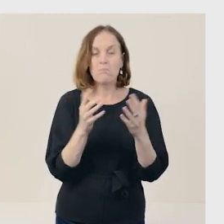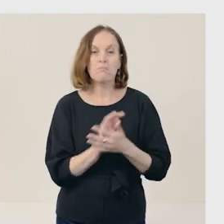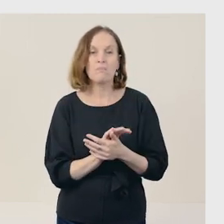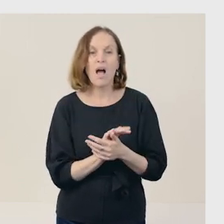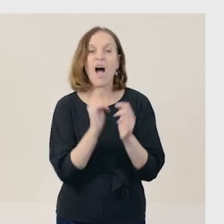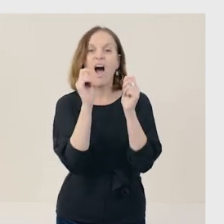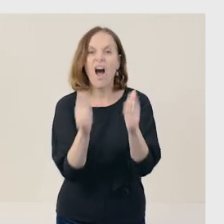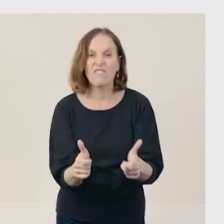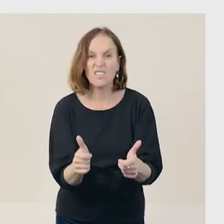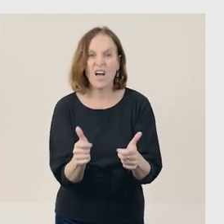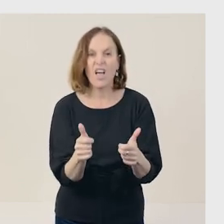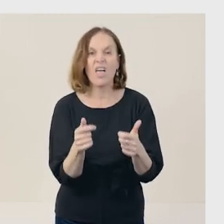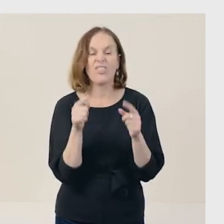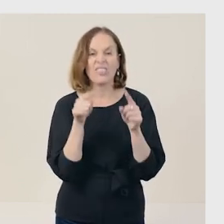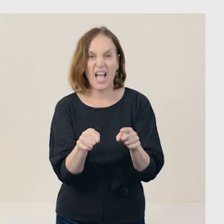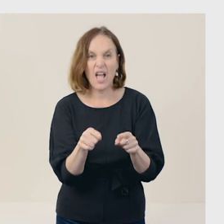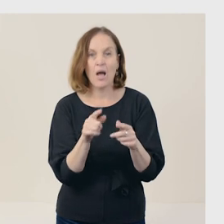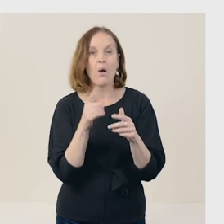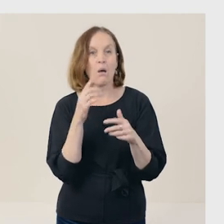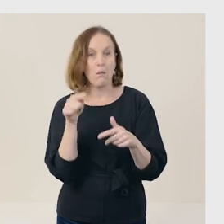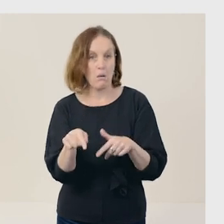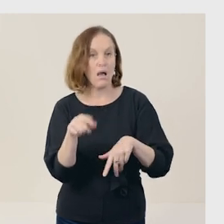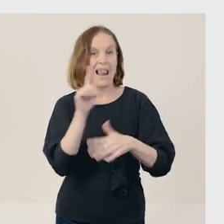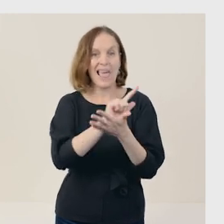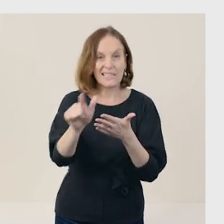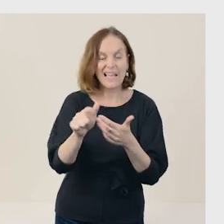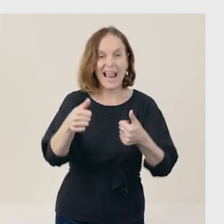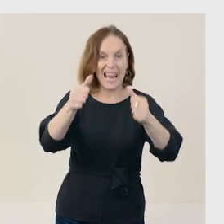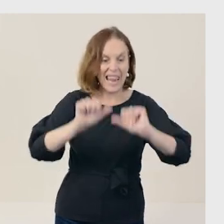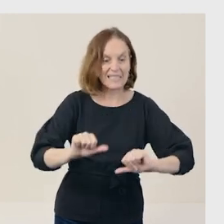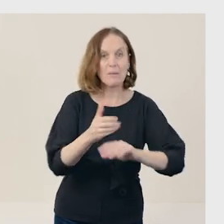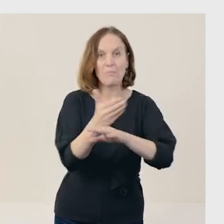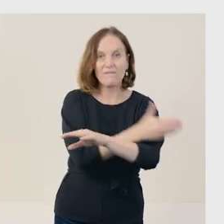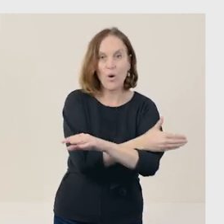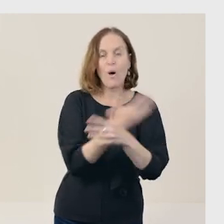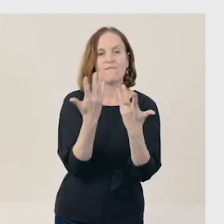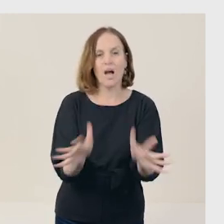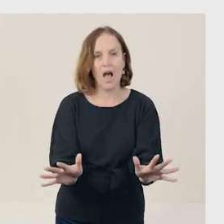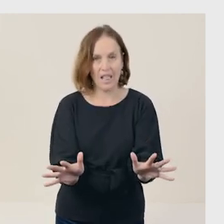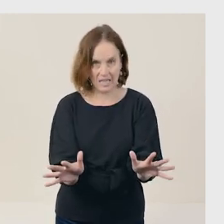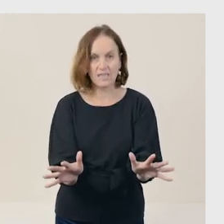after, then, meanwhile, later, next, before, and finally.